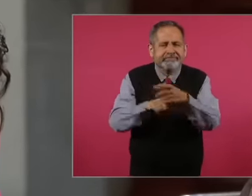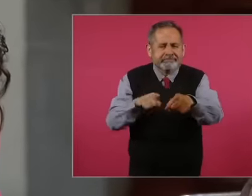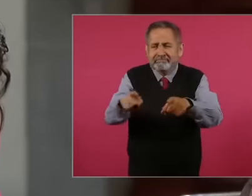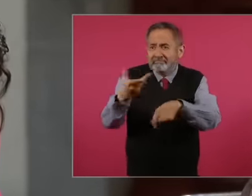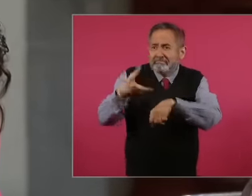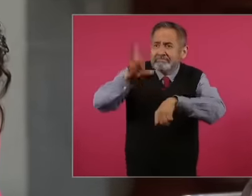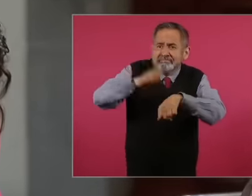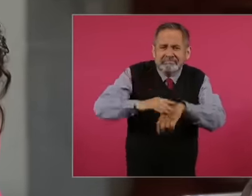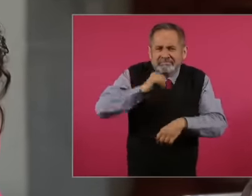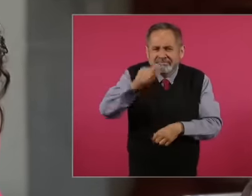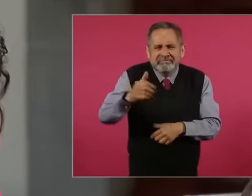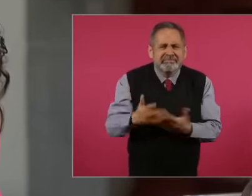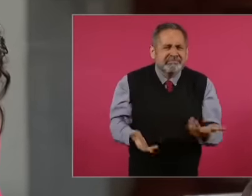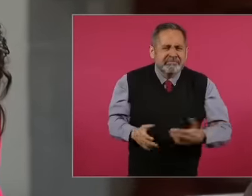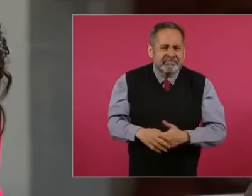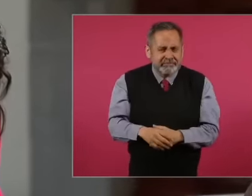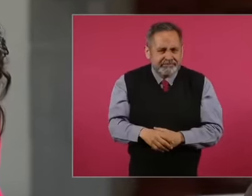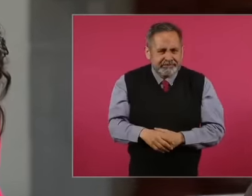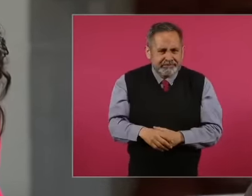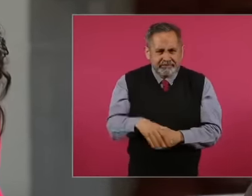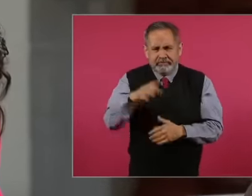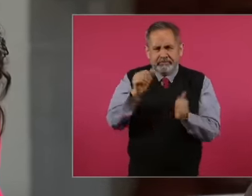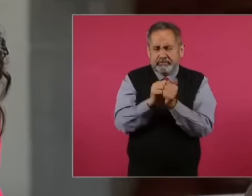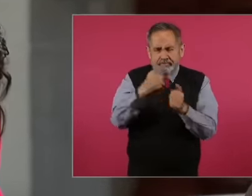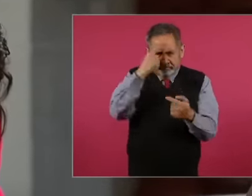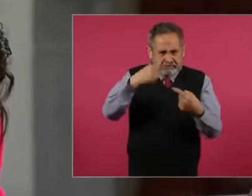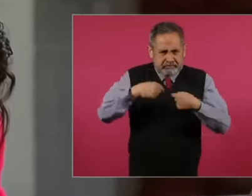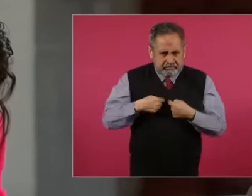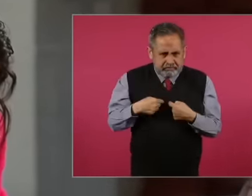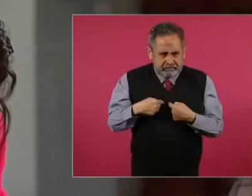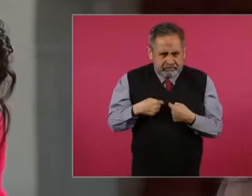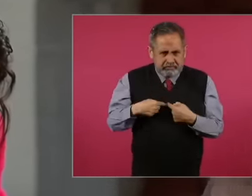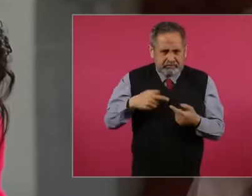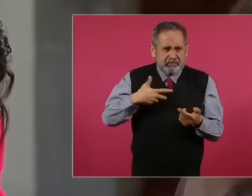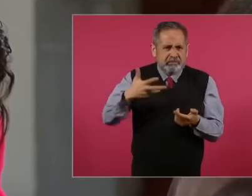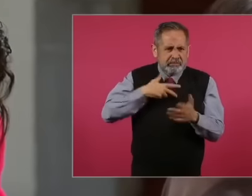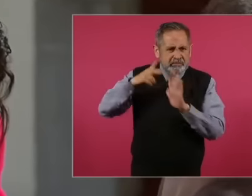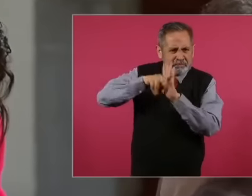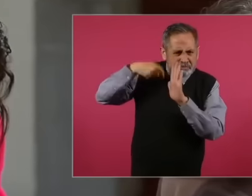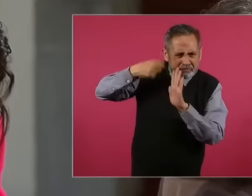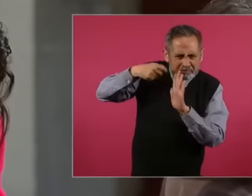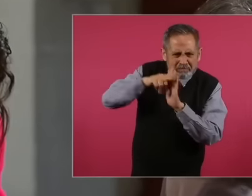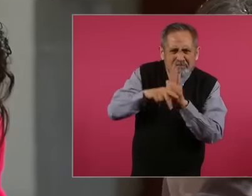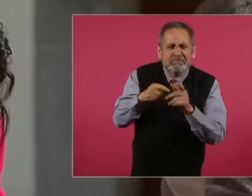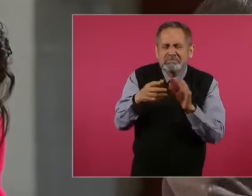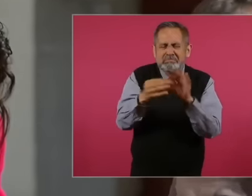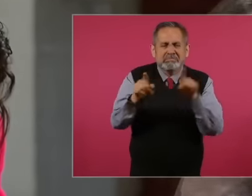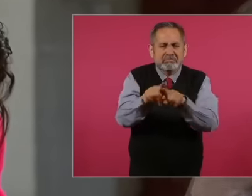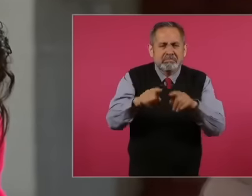you, for example, and I say it for me and I can tell you. play the video, that is, I can no longer go out on the